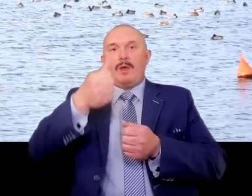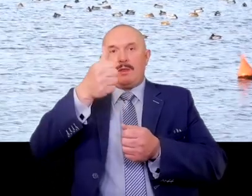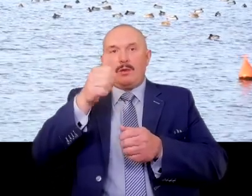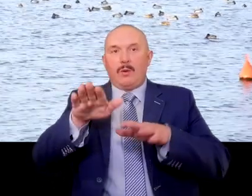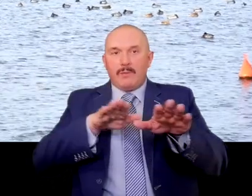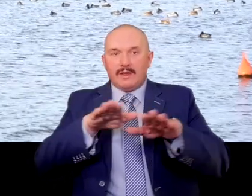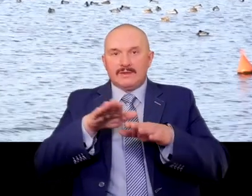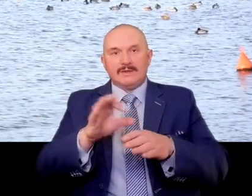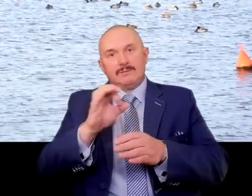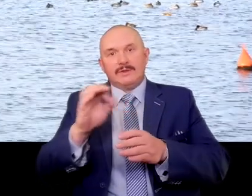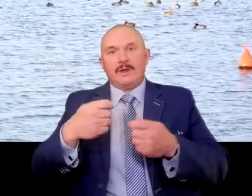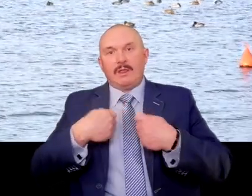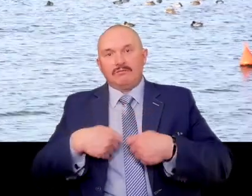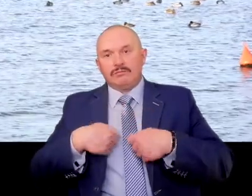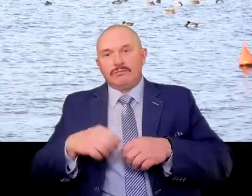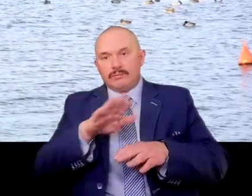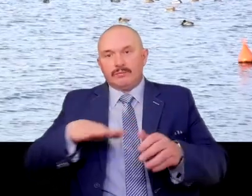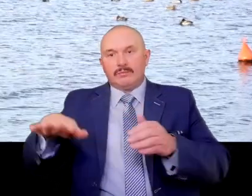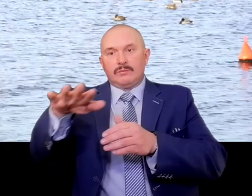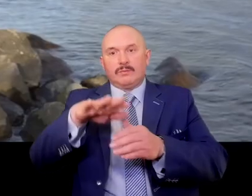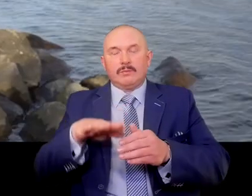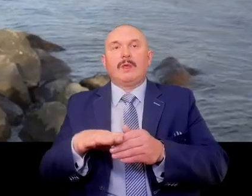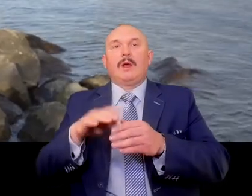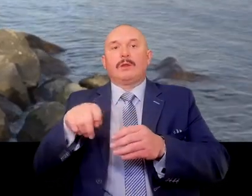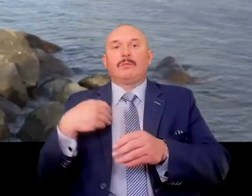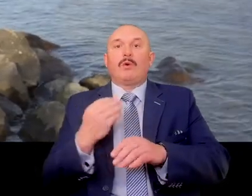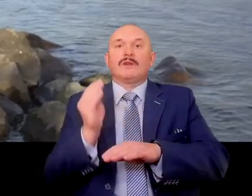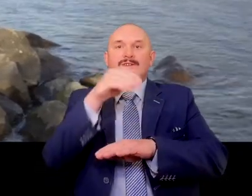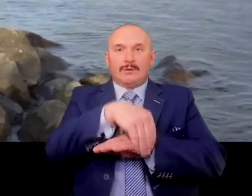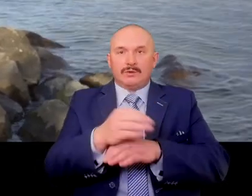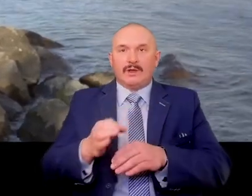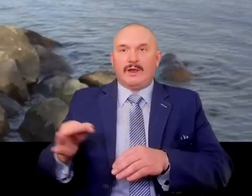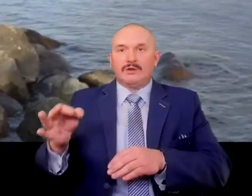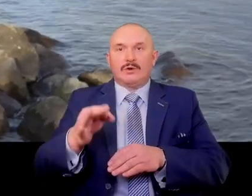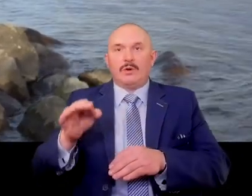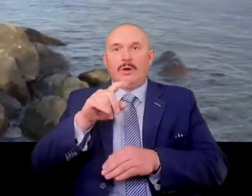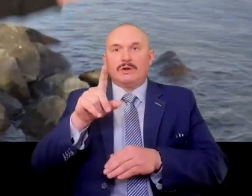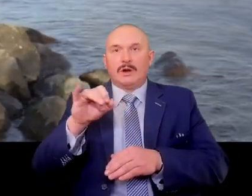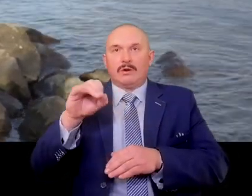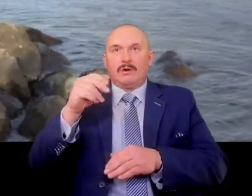a settlement on the western shore of Żarnowieckie Lake. As regards the interwar borders, that side